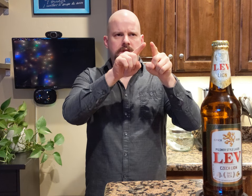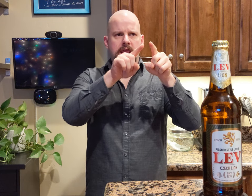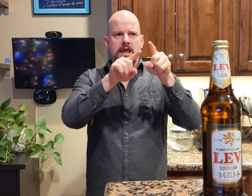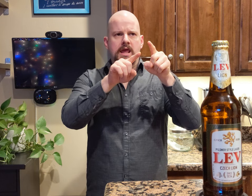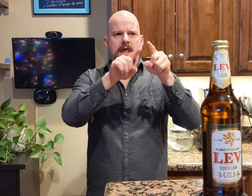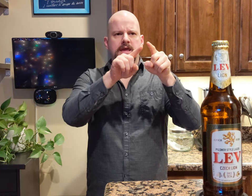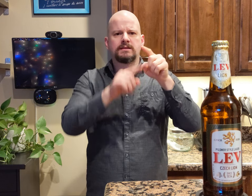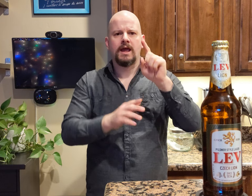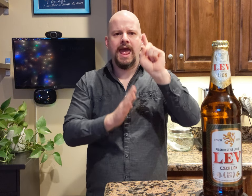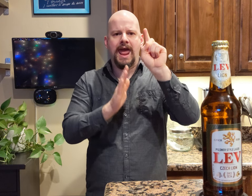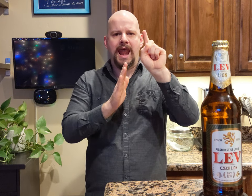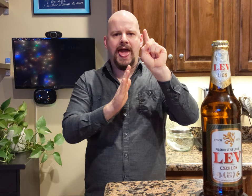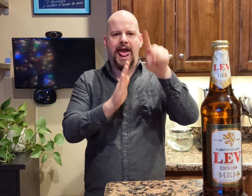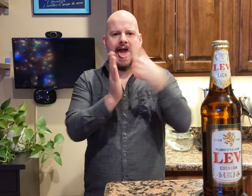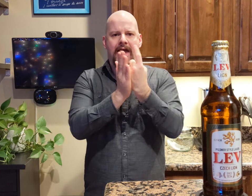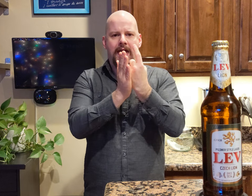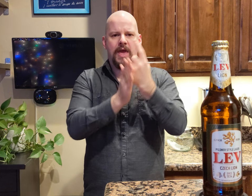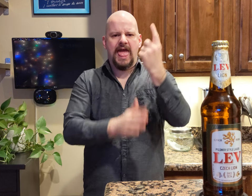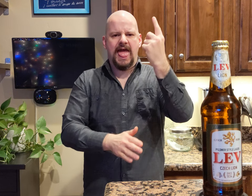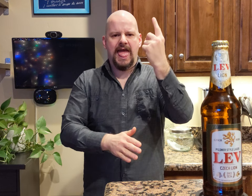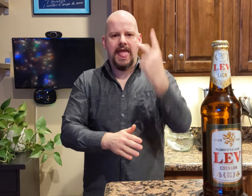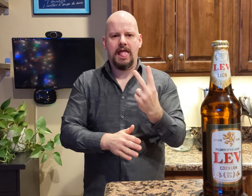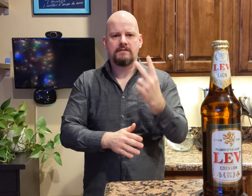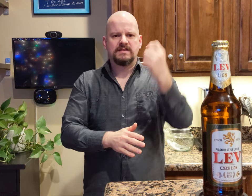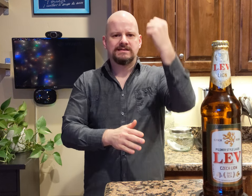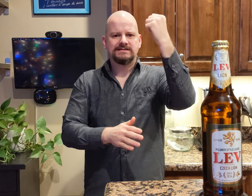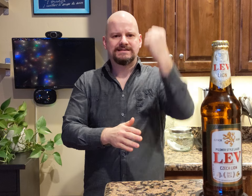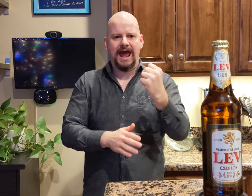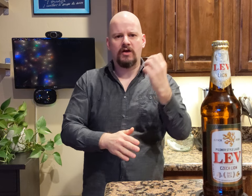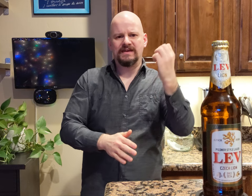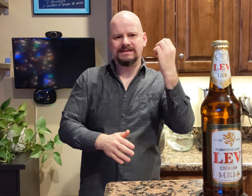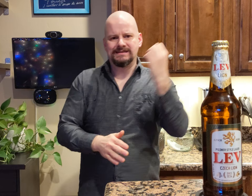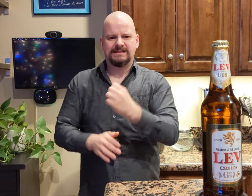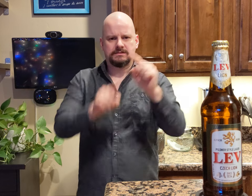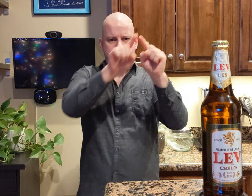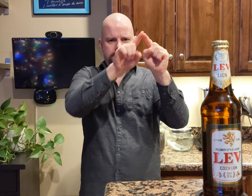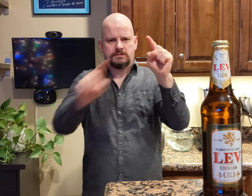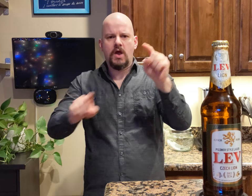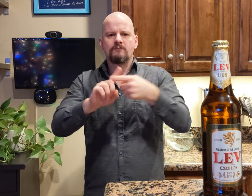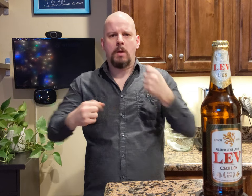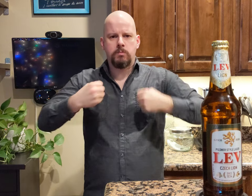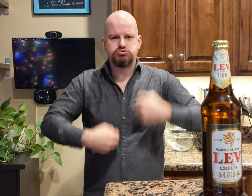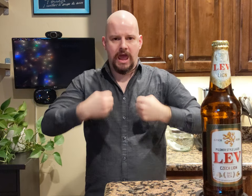It's an hour and half southeast from Prague.